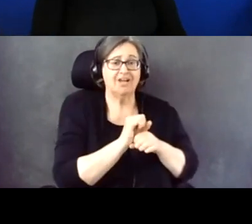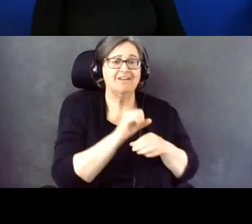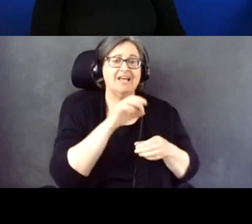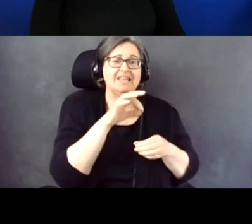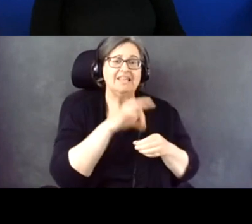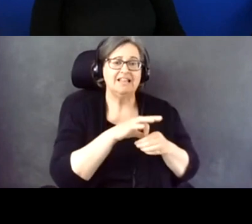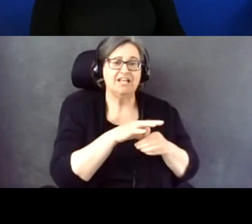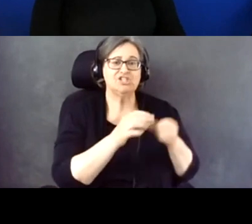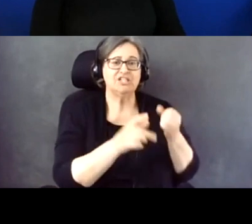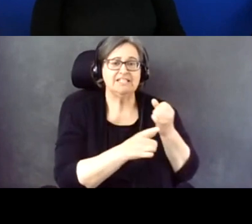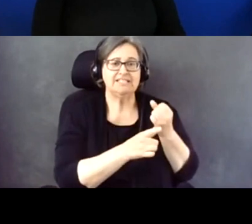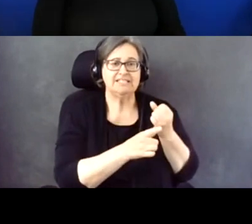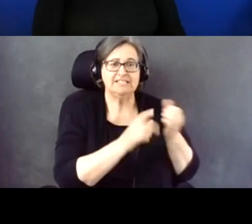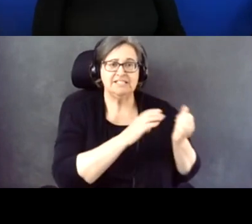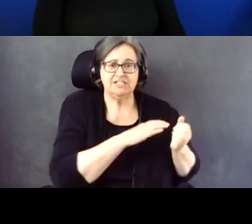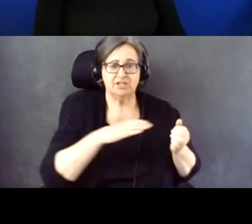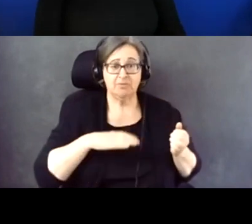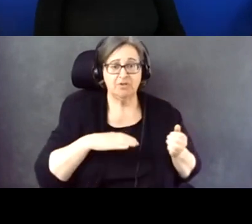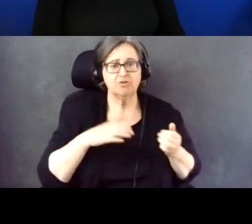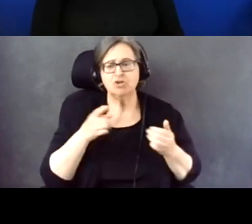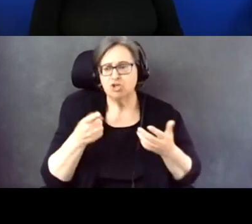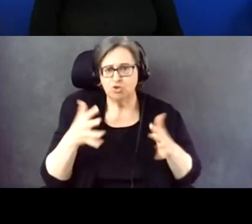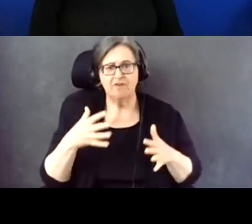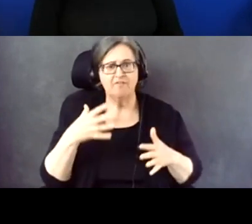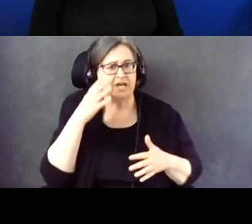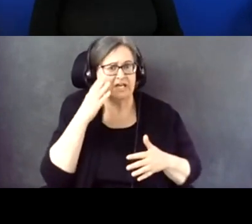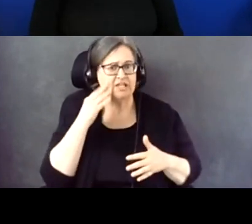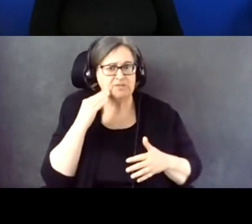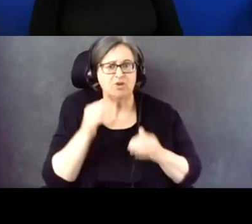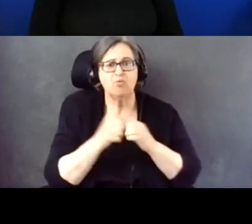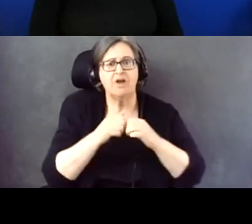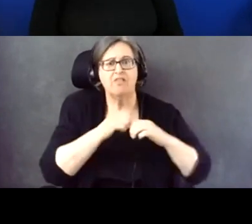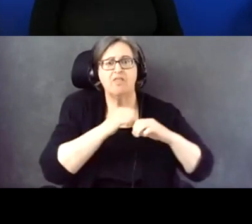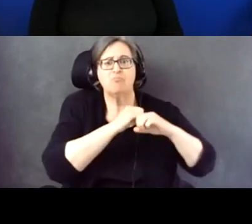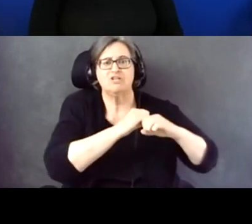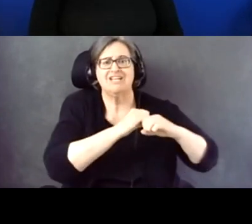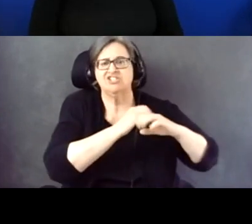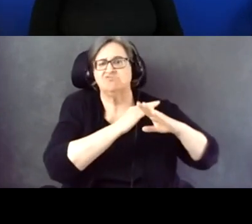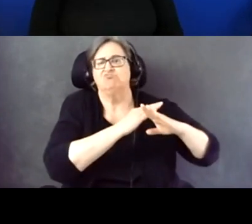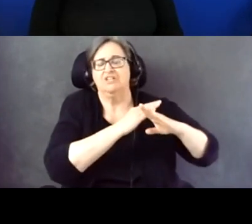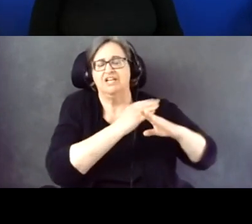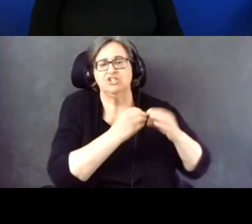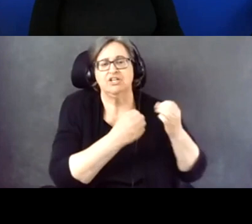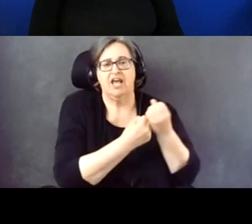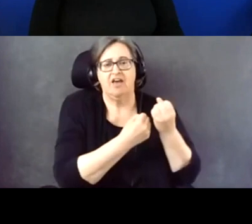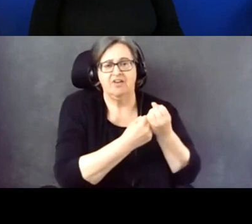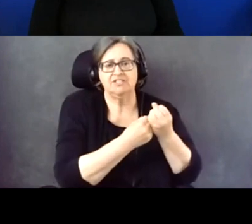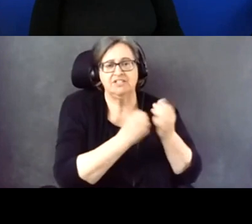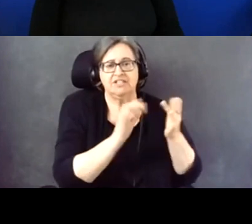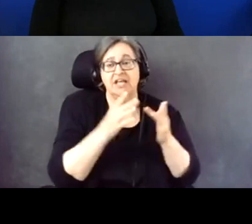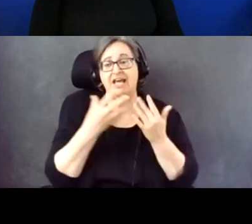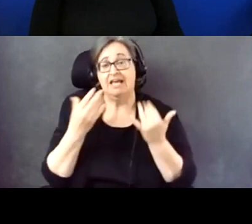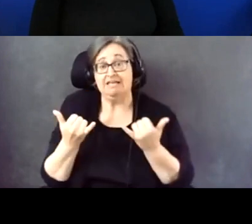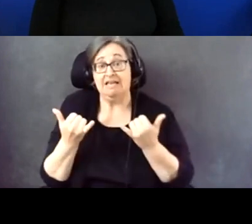Having had that experience with protection advocacy more, and now EAC.